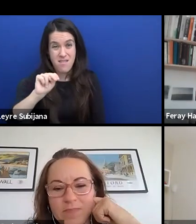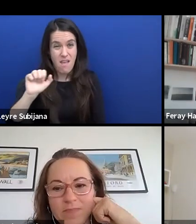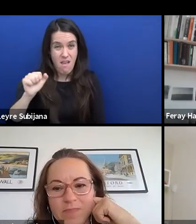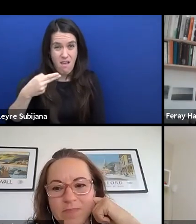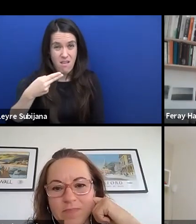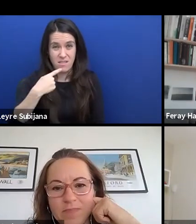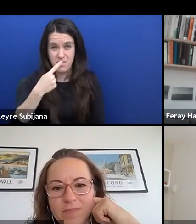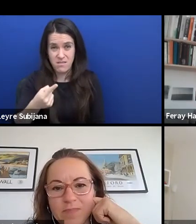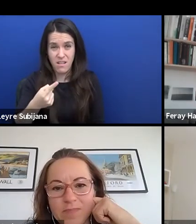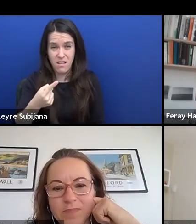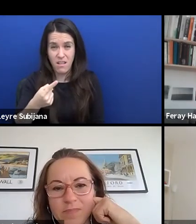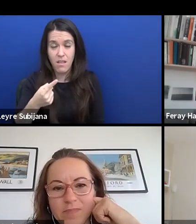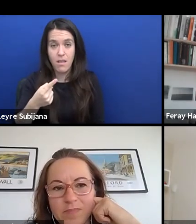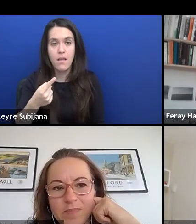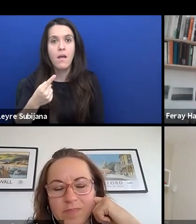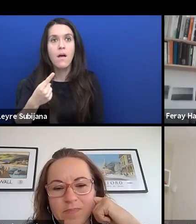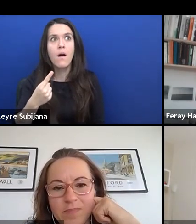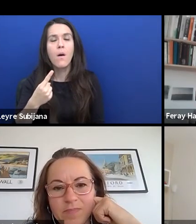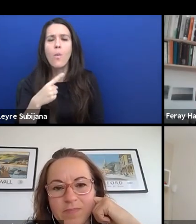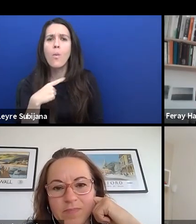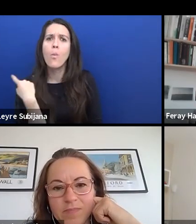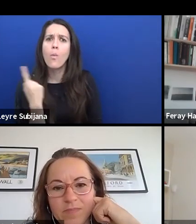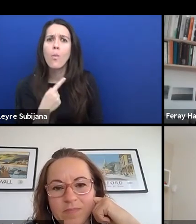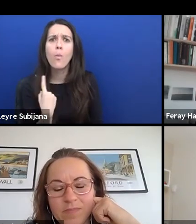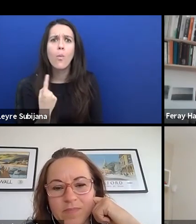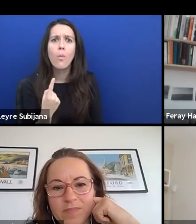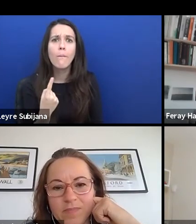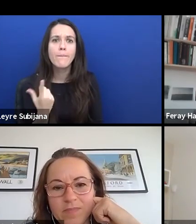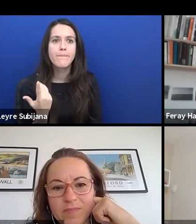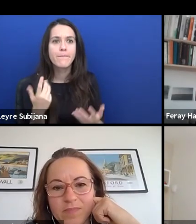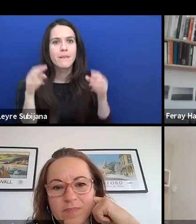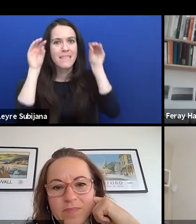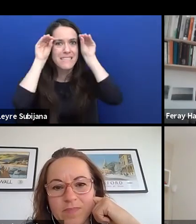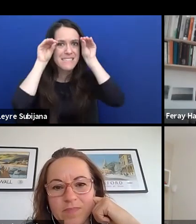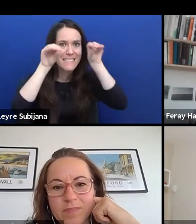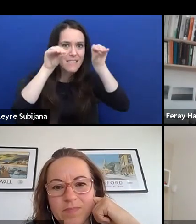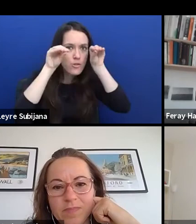whether we are teachers, young people, practitioners,